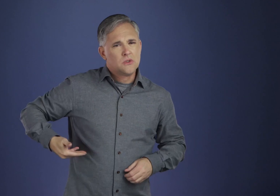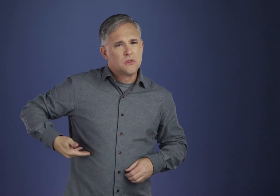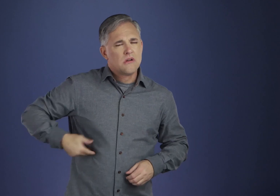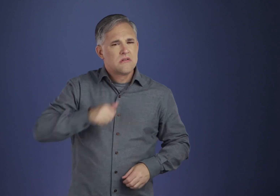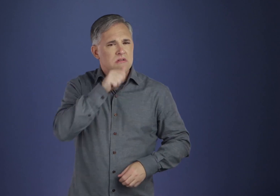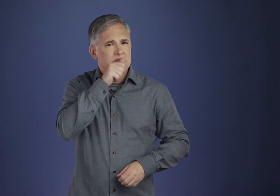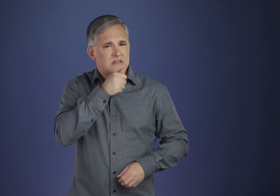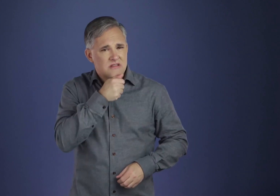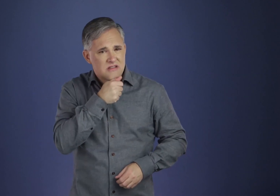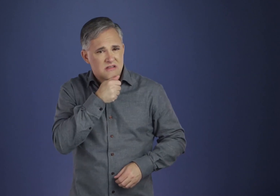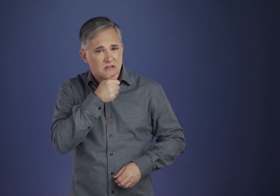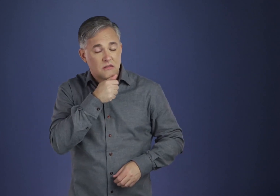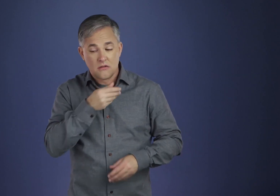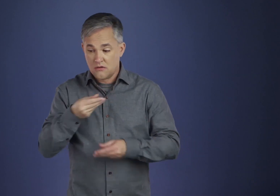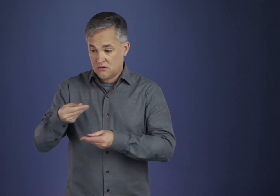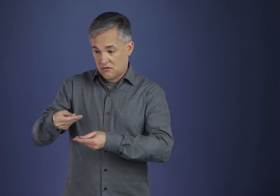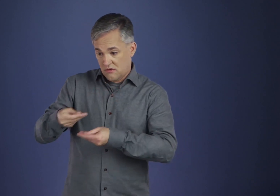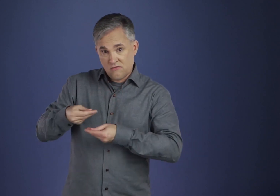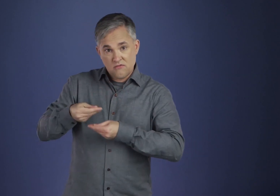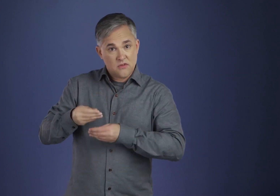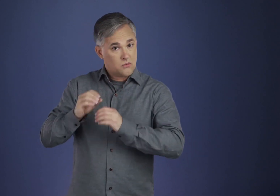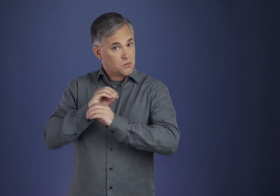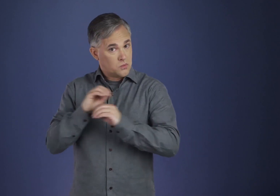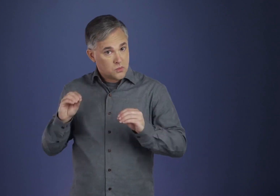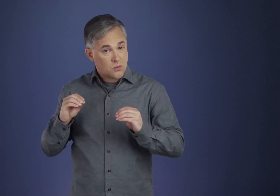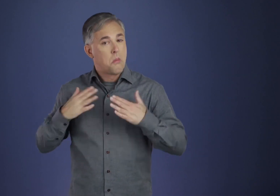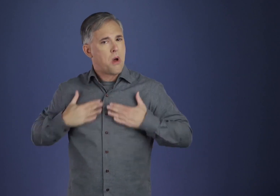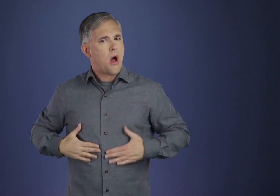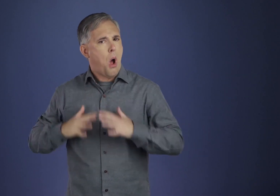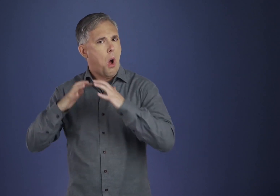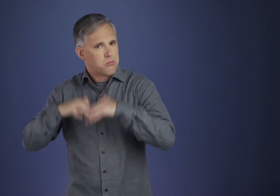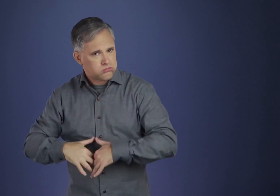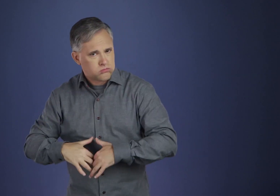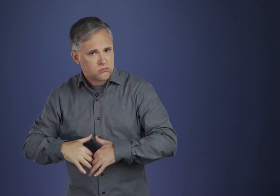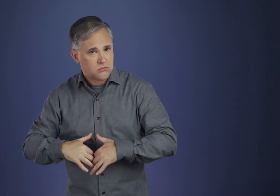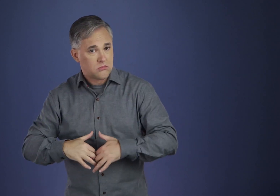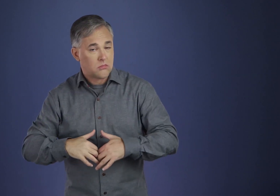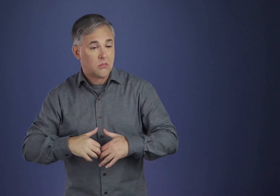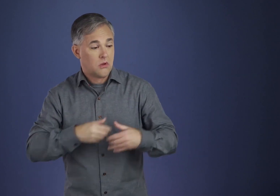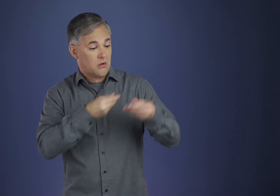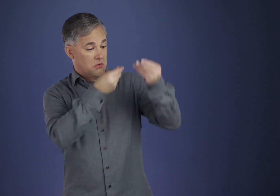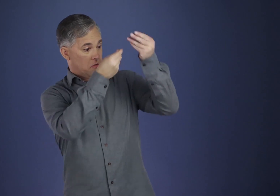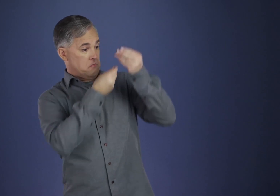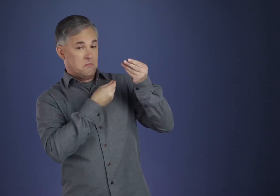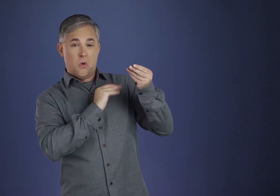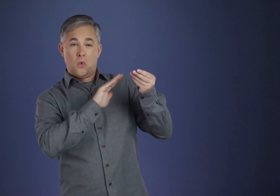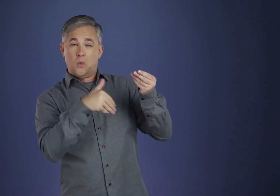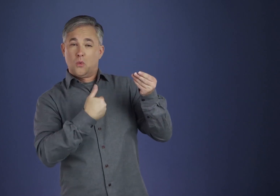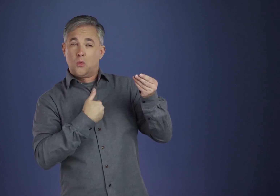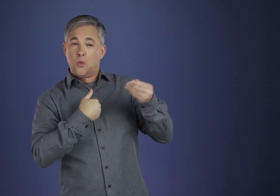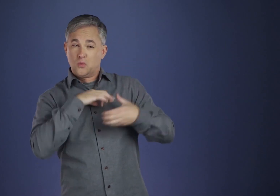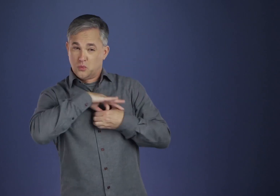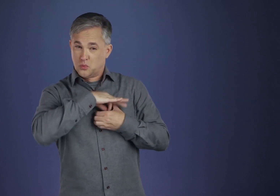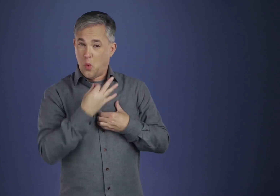and our intuitions of vitally needed support. As the body can fail its purpose for lack of nourishment,